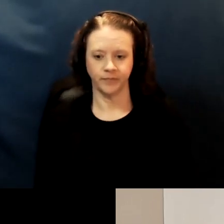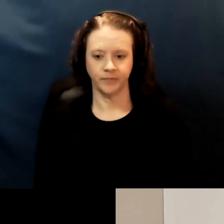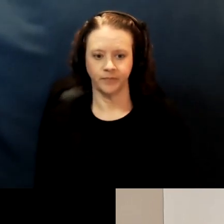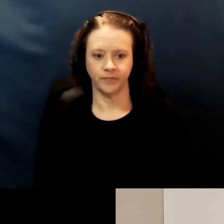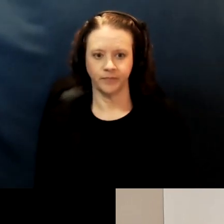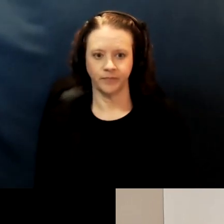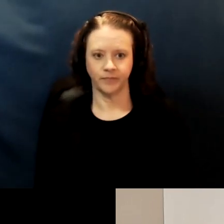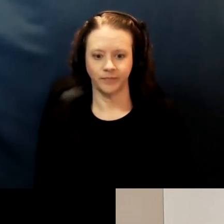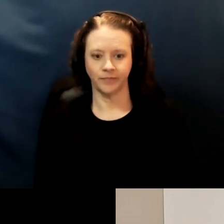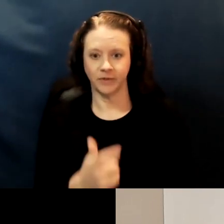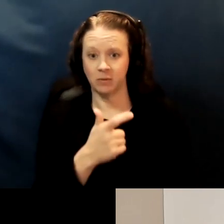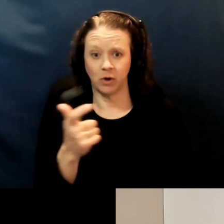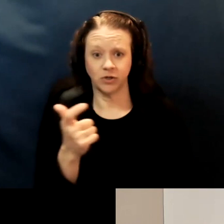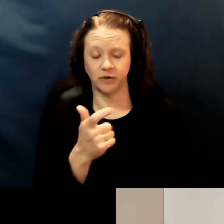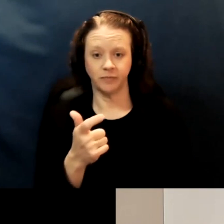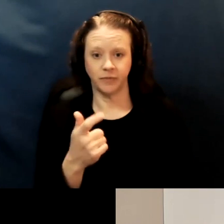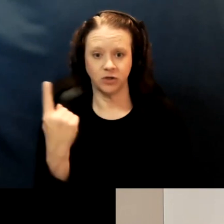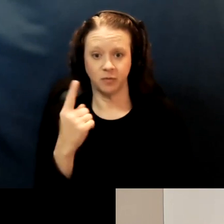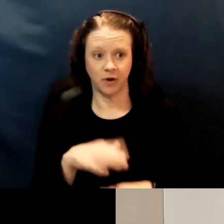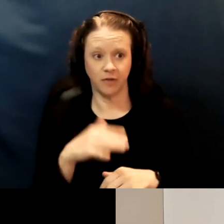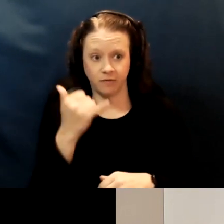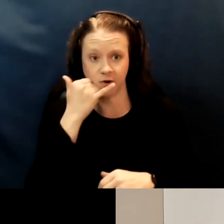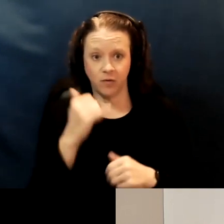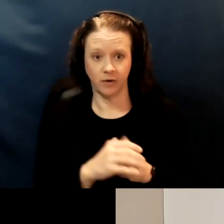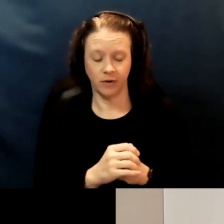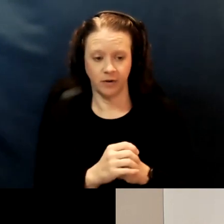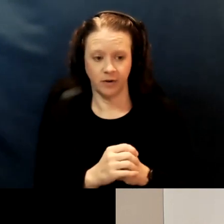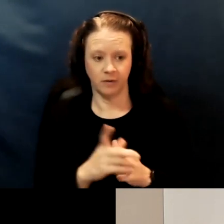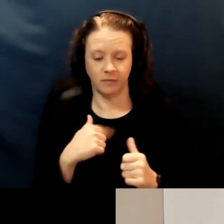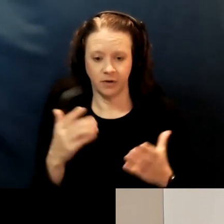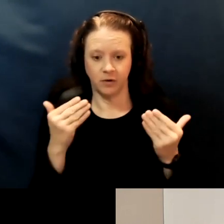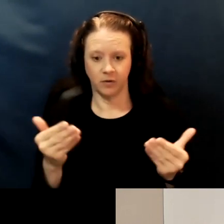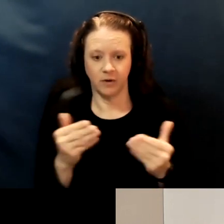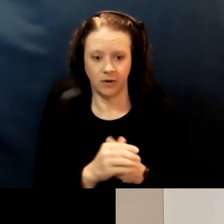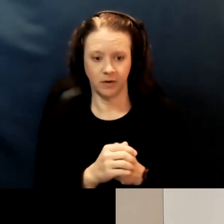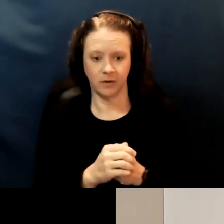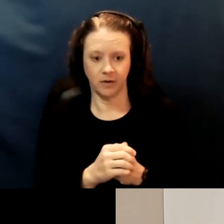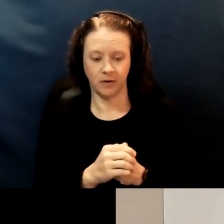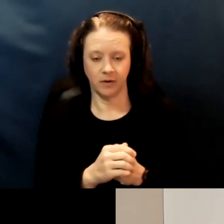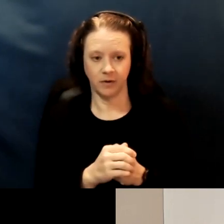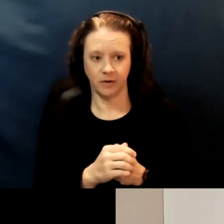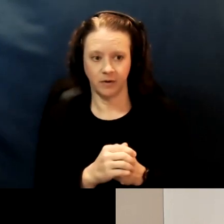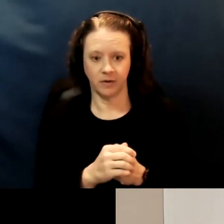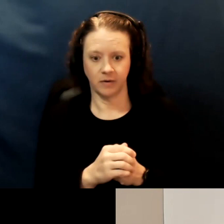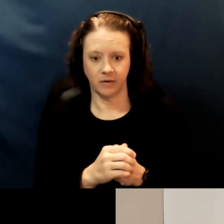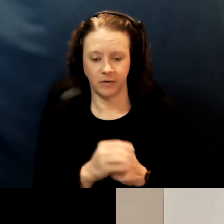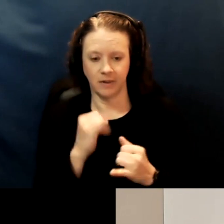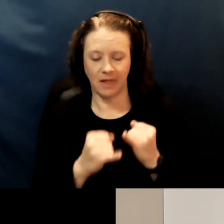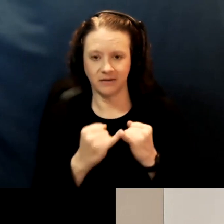I'm watching for hands, okay. There's somebody on the phone. I'm gonna go ahead and let you. The last four digits are 8057.